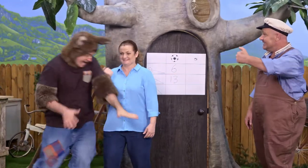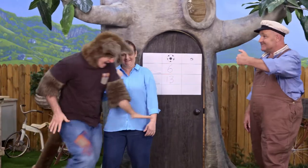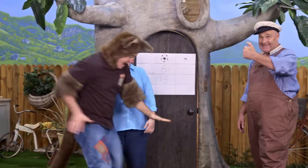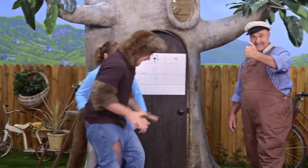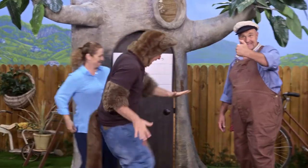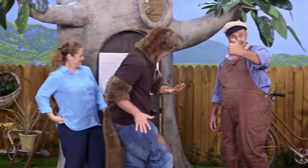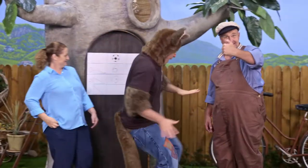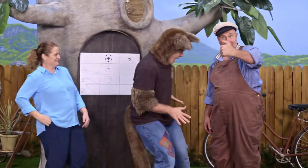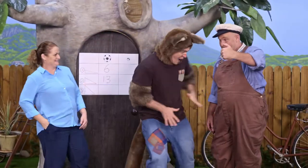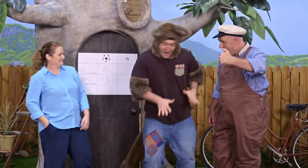Yeah, 16.